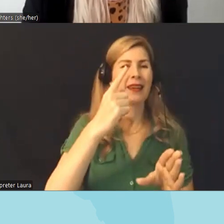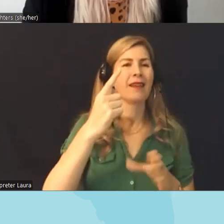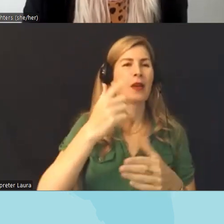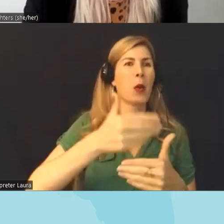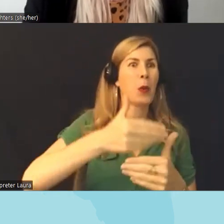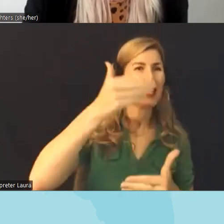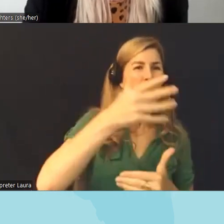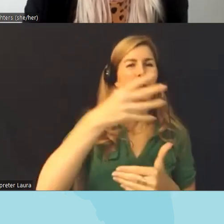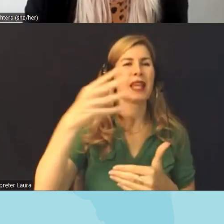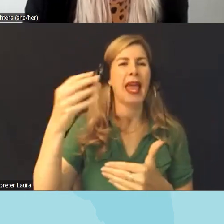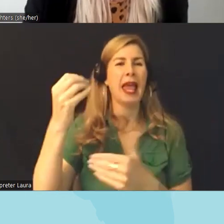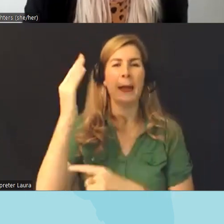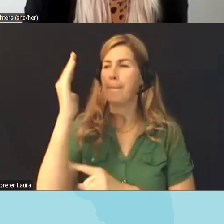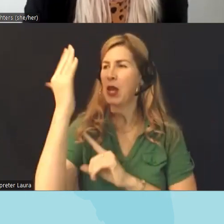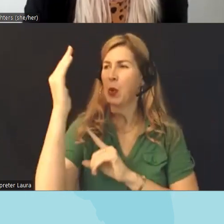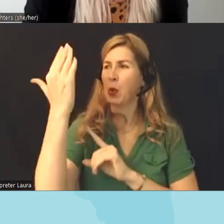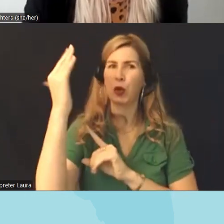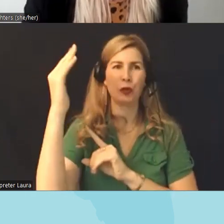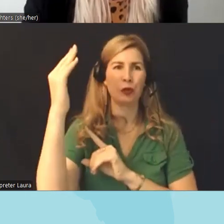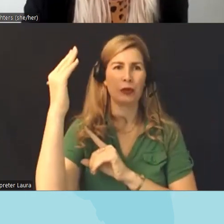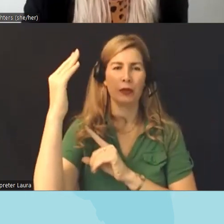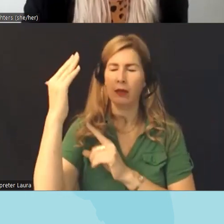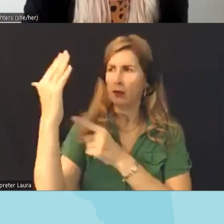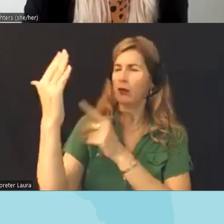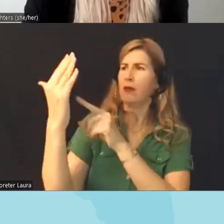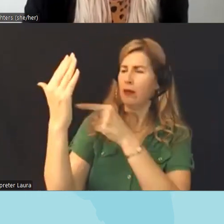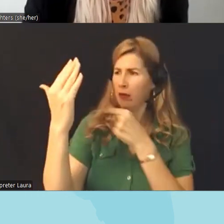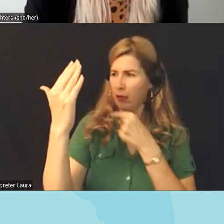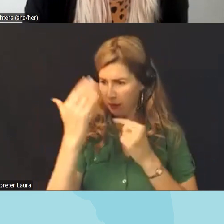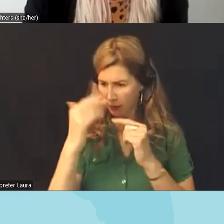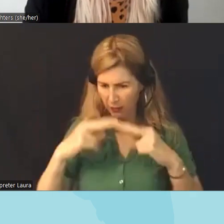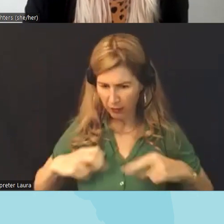and mirrors um and I think you're right right that we that we need to continue to have those